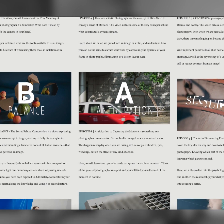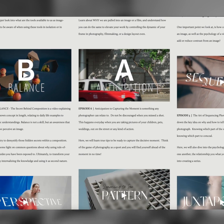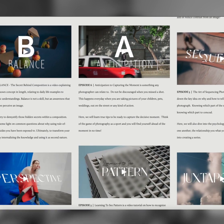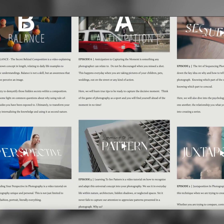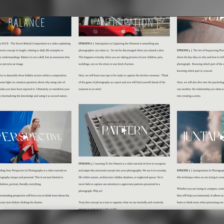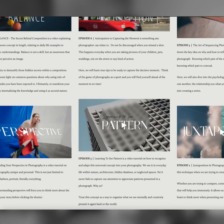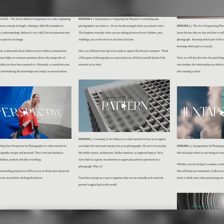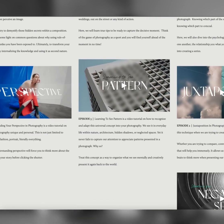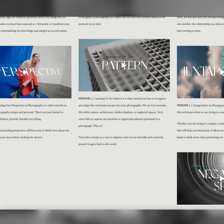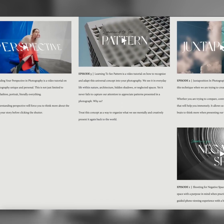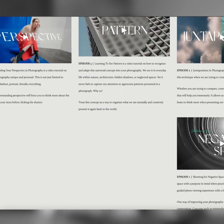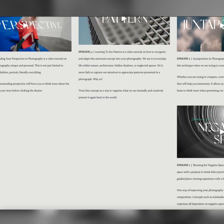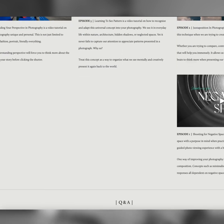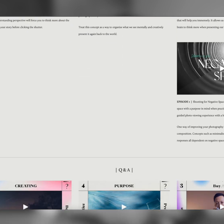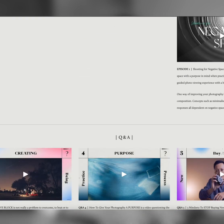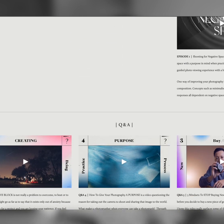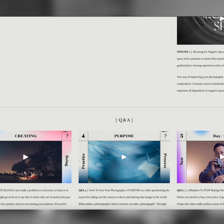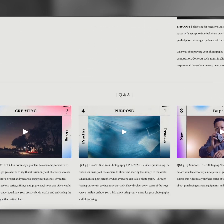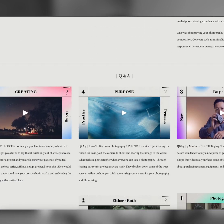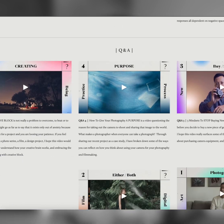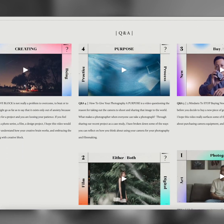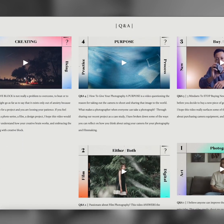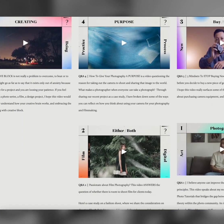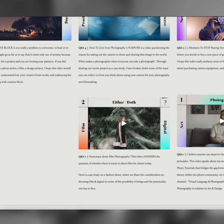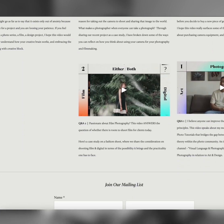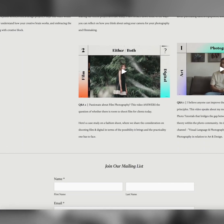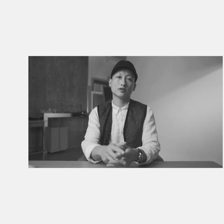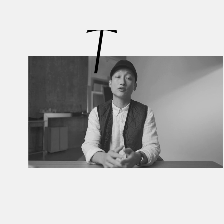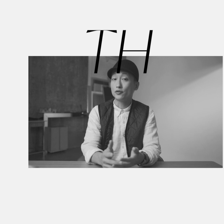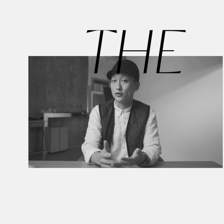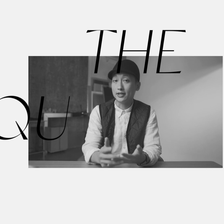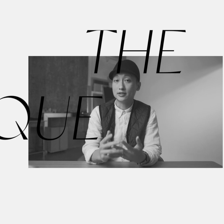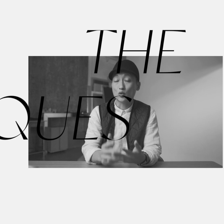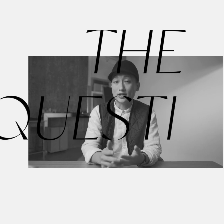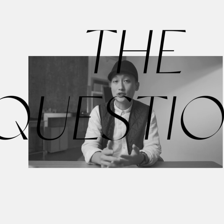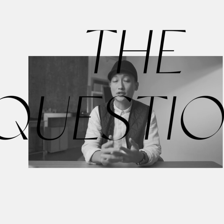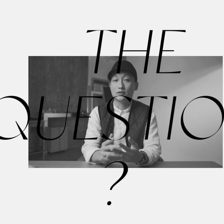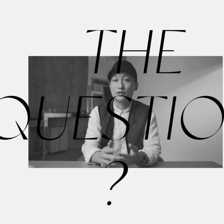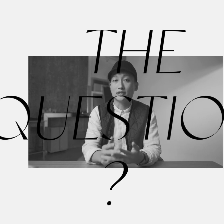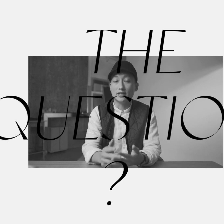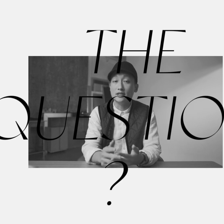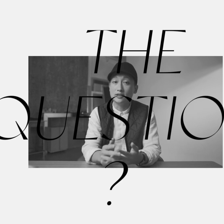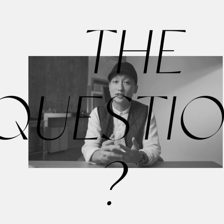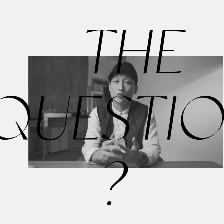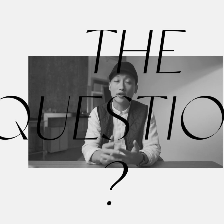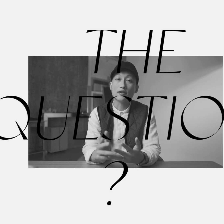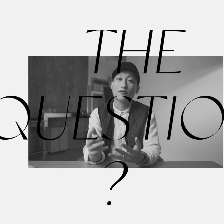professionally this could be the place to bridge that Gap so for today's question really is what